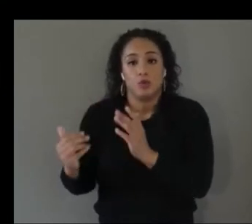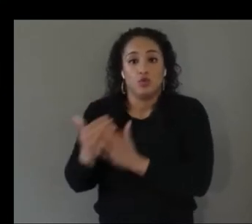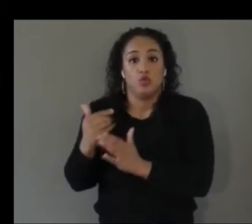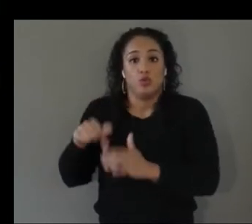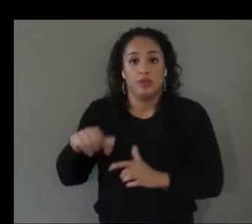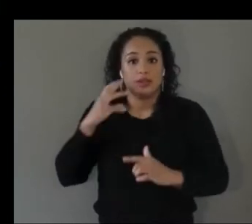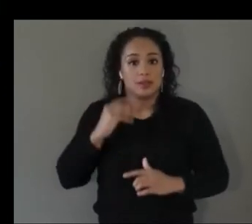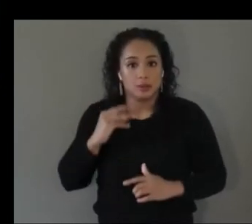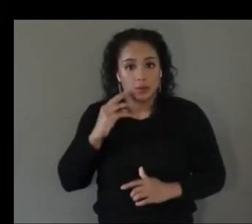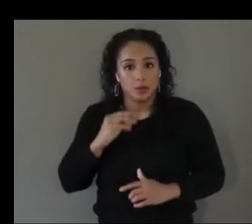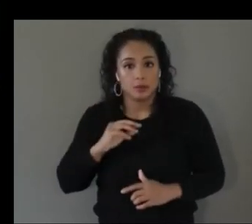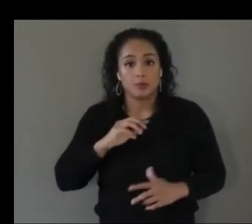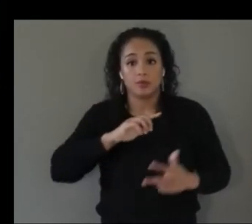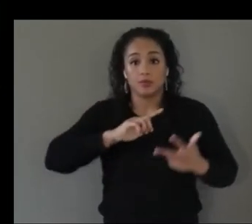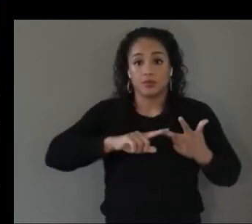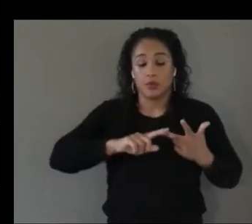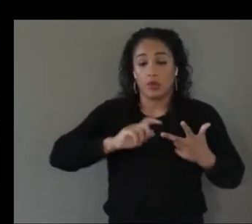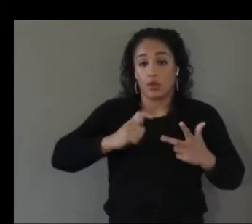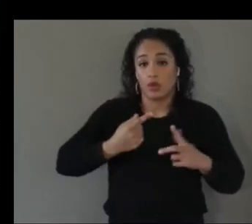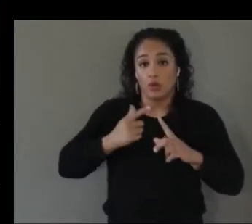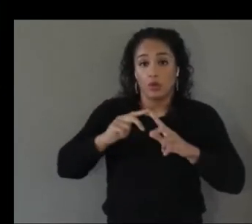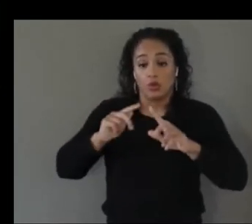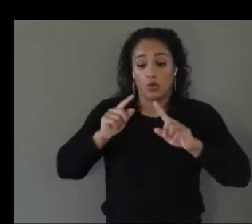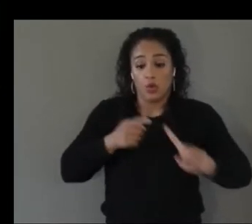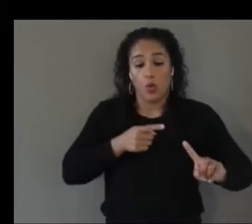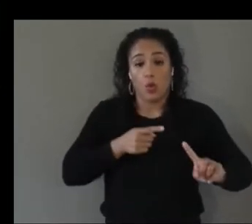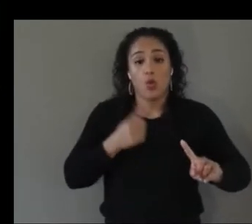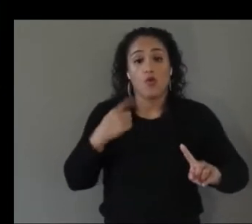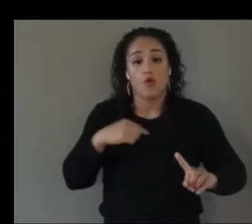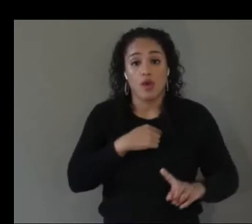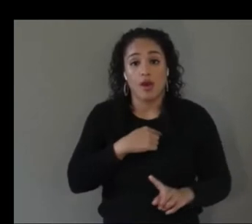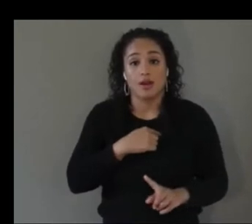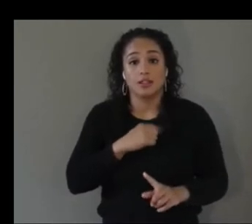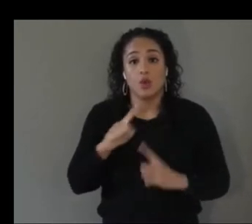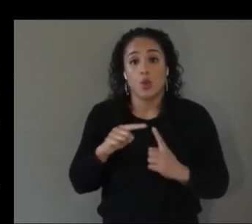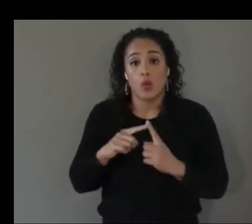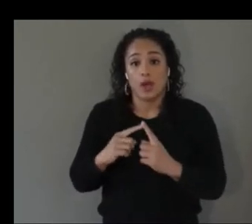when we were implementing and evaluating this game a virtual reality version of showdown where now